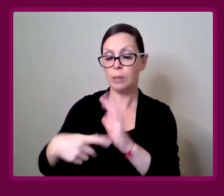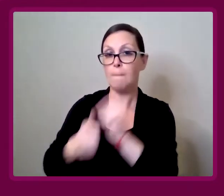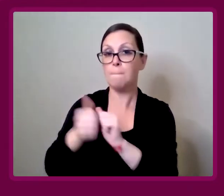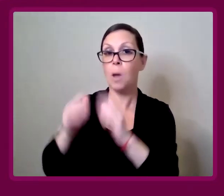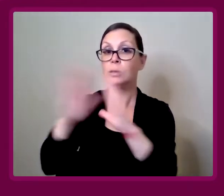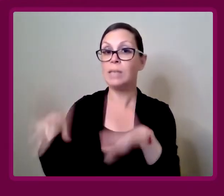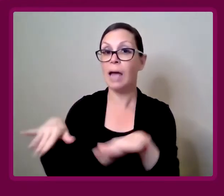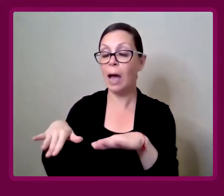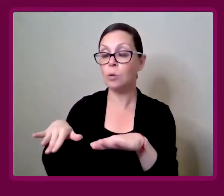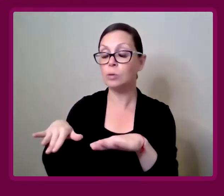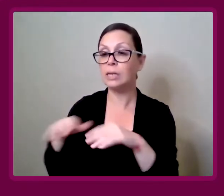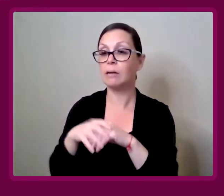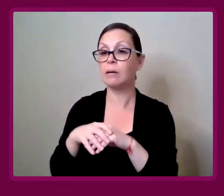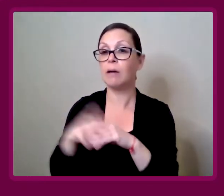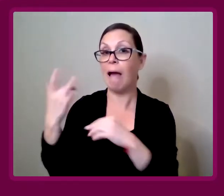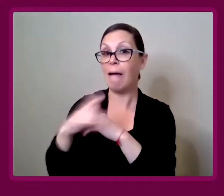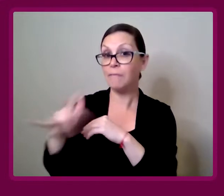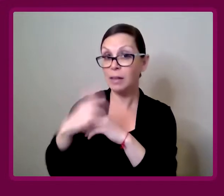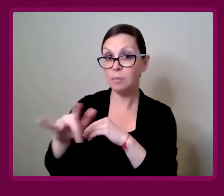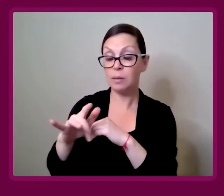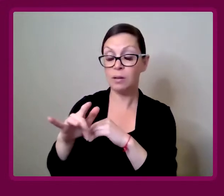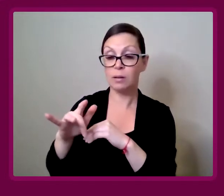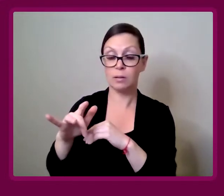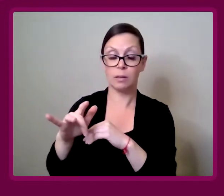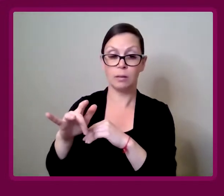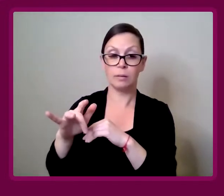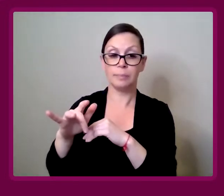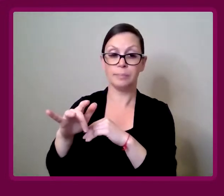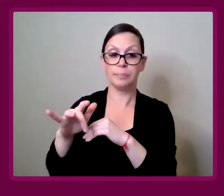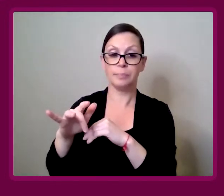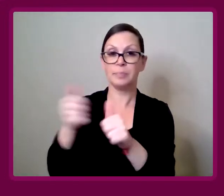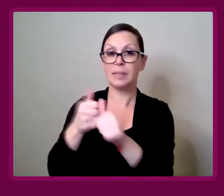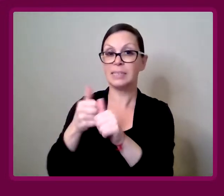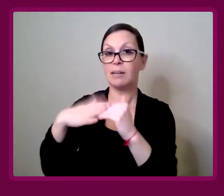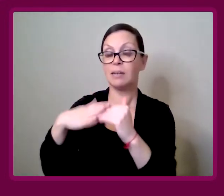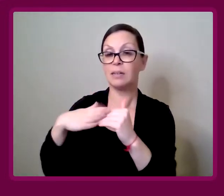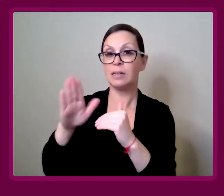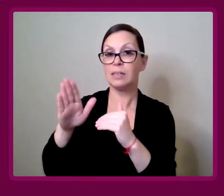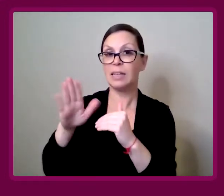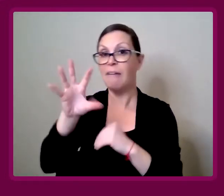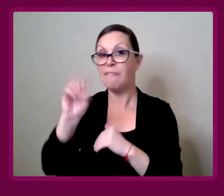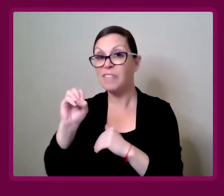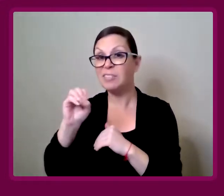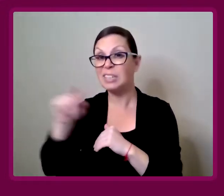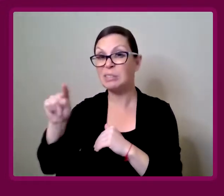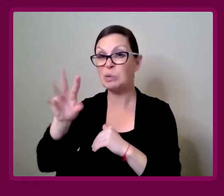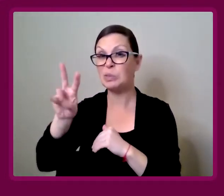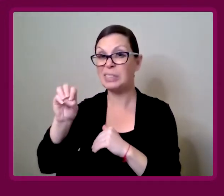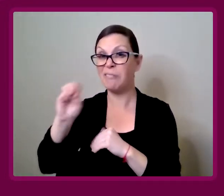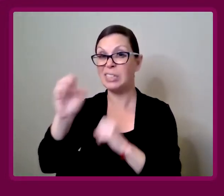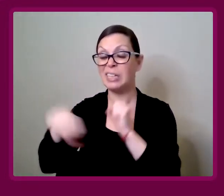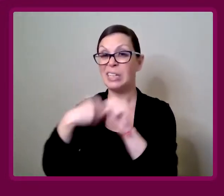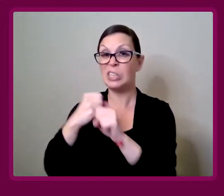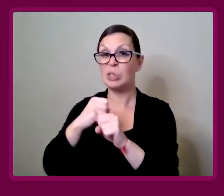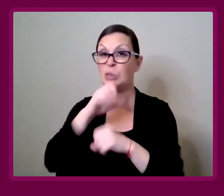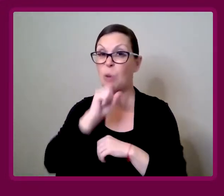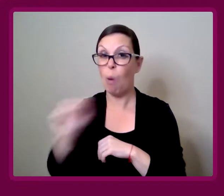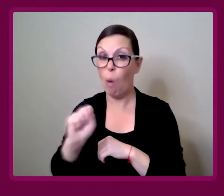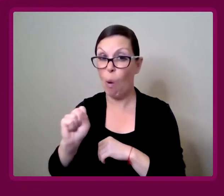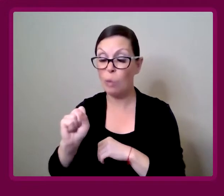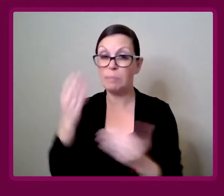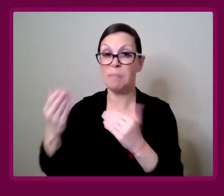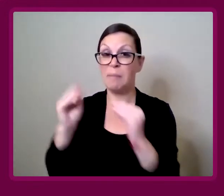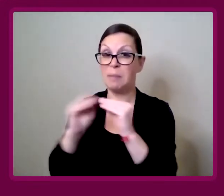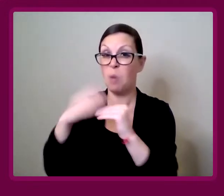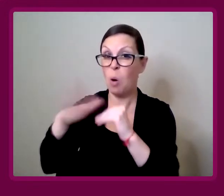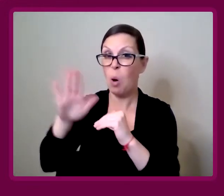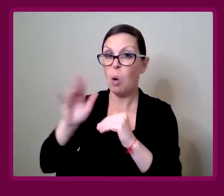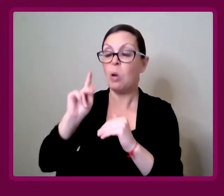for example, most of the housing stock is at least 50 to 70 years old, if not older.